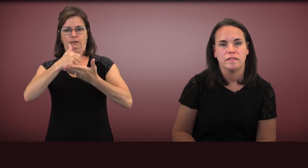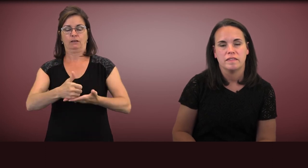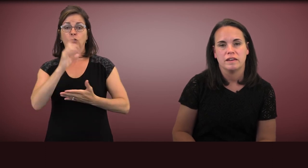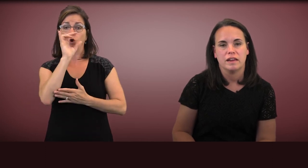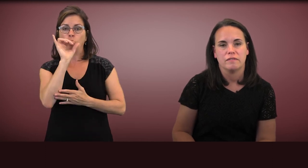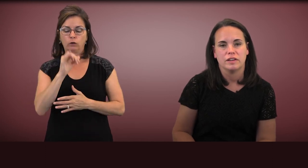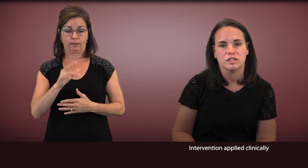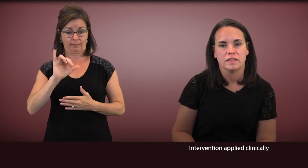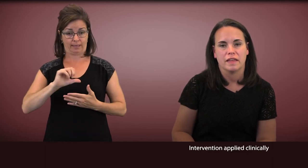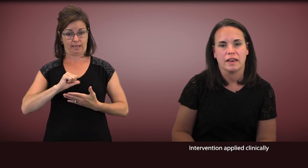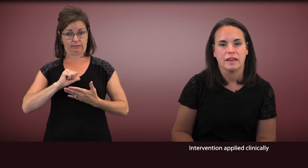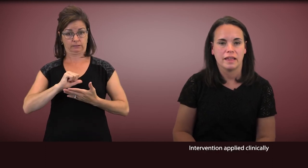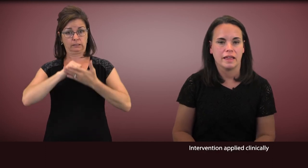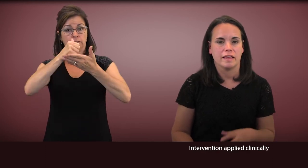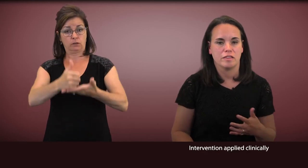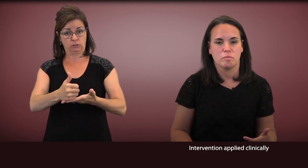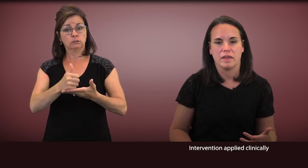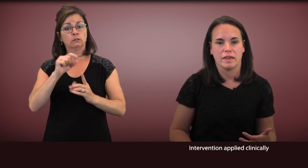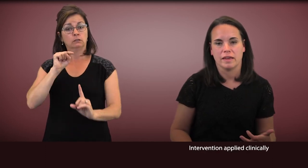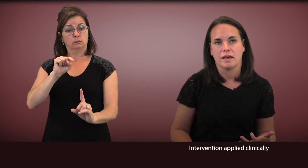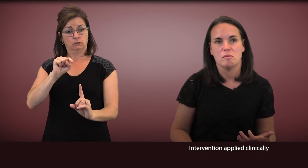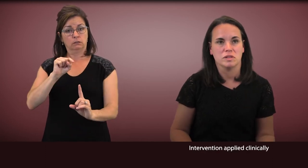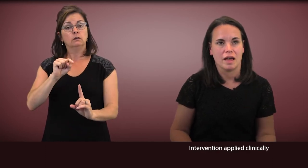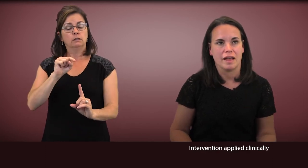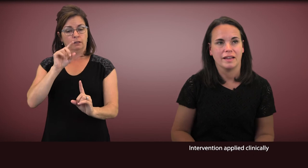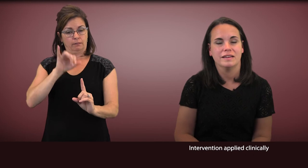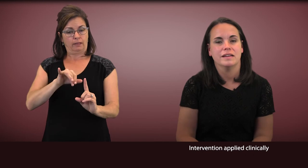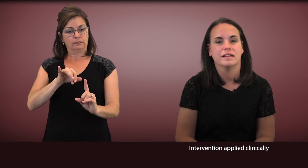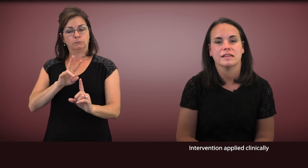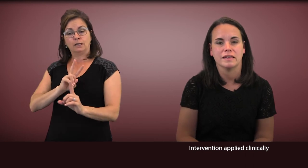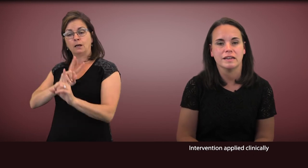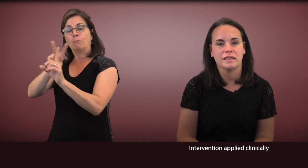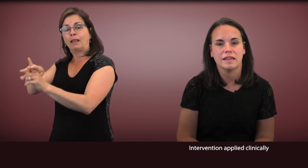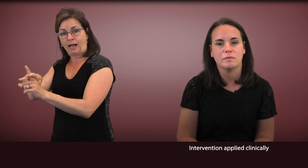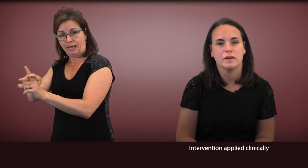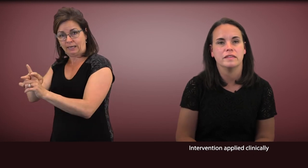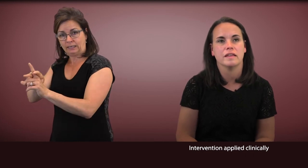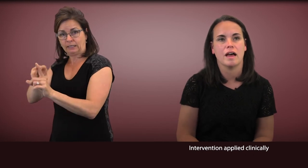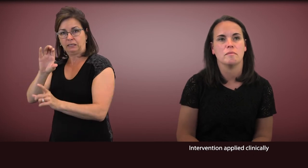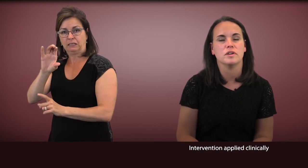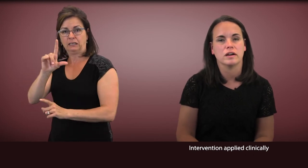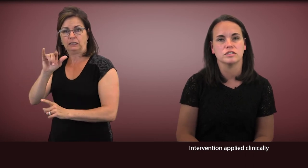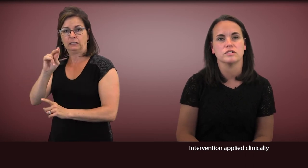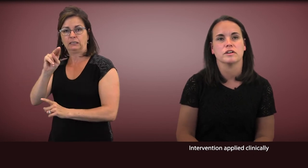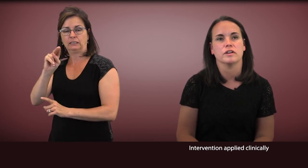This is an intervention that is being applied clinically with young children,